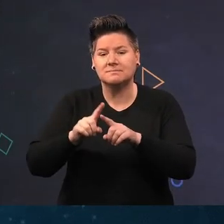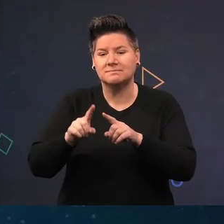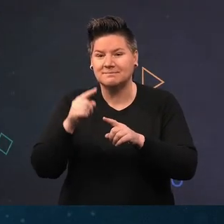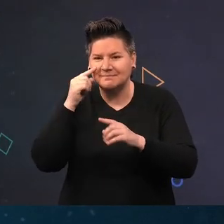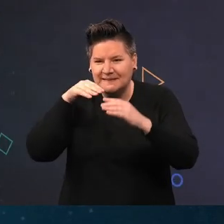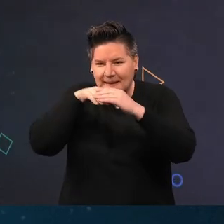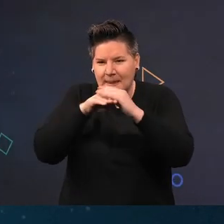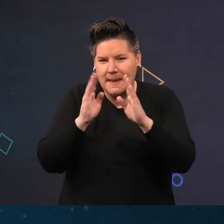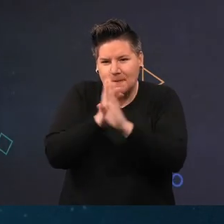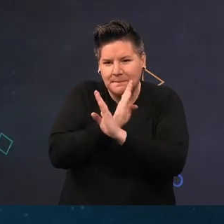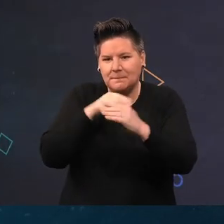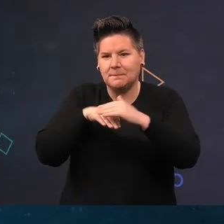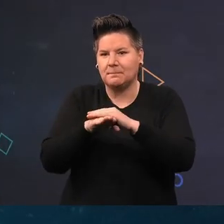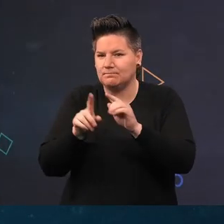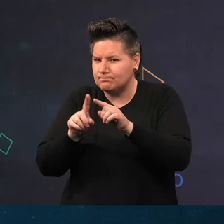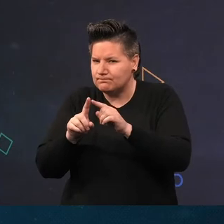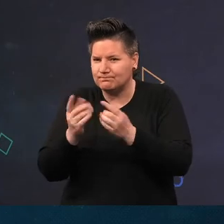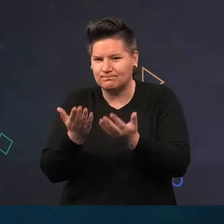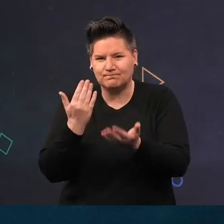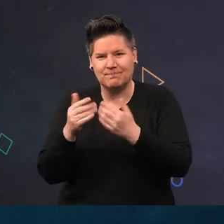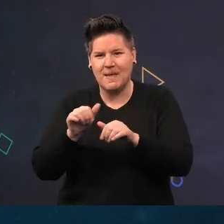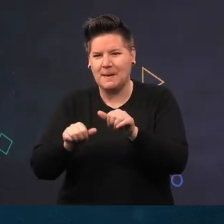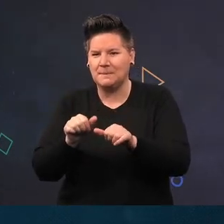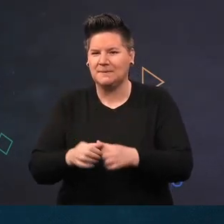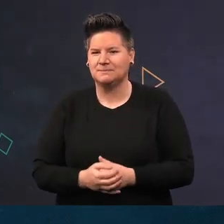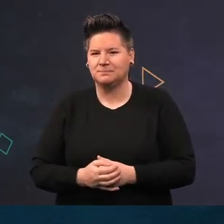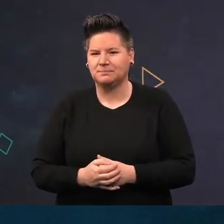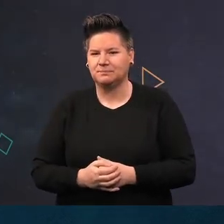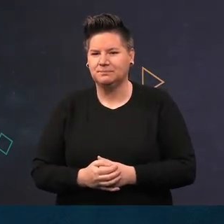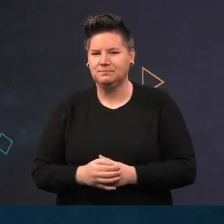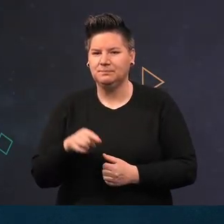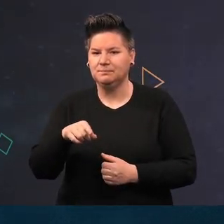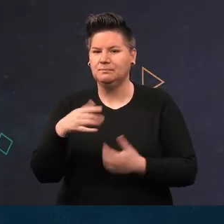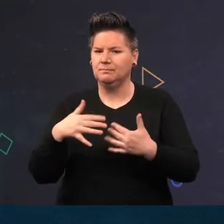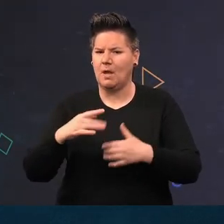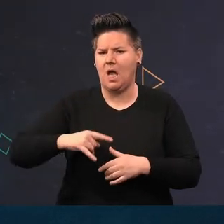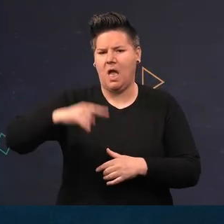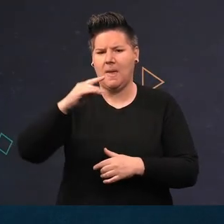provide shelter for other animals. As a result Modiolus reefs are highly biodiverse